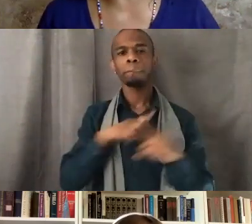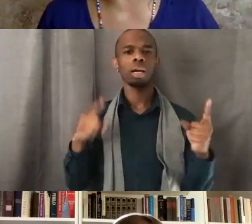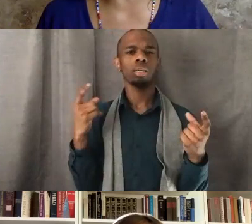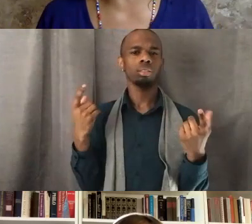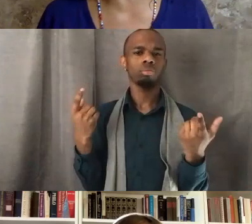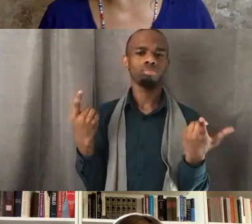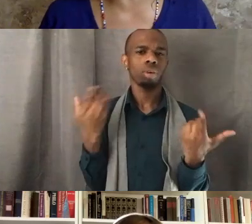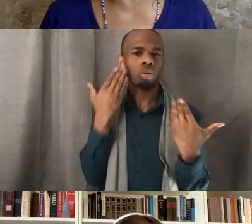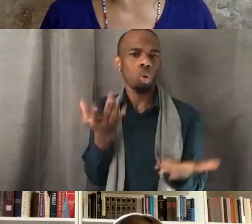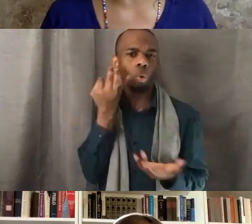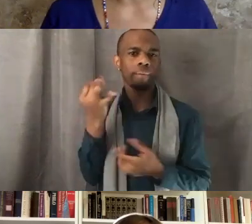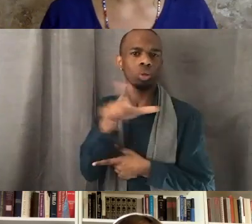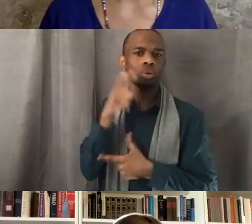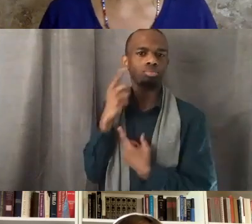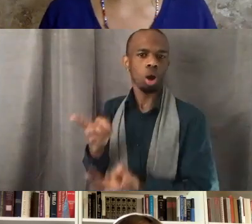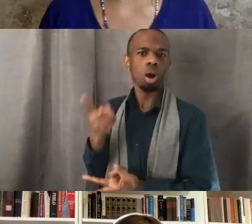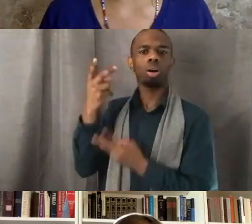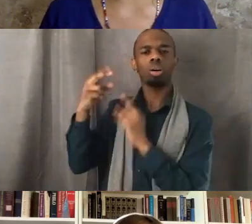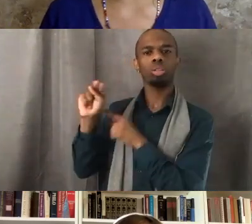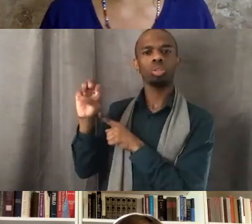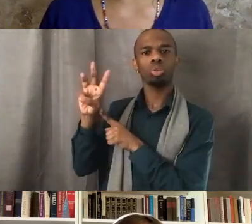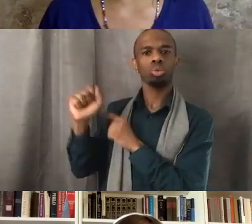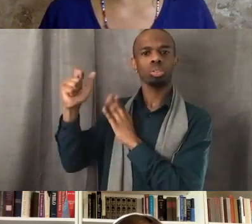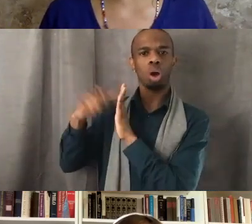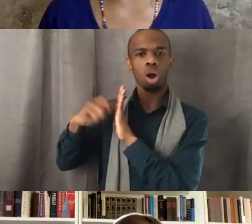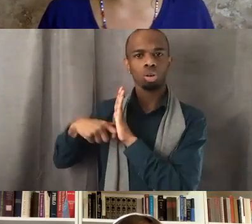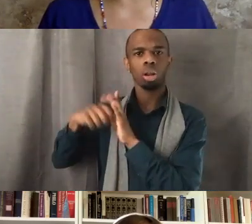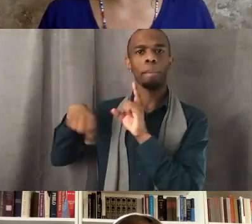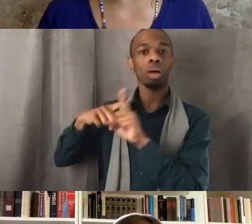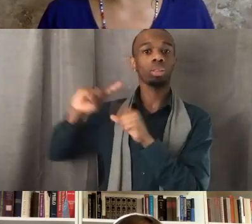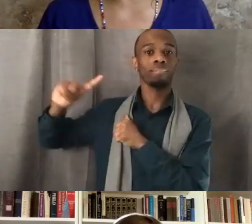about the first Indigenous woman from the lands